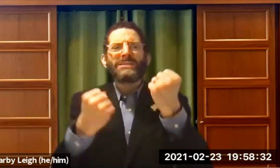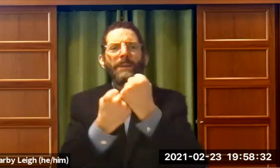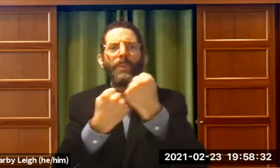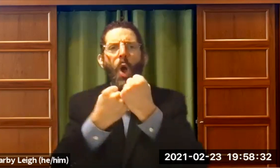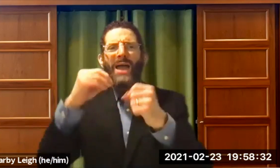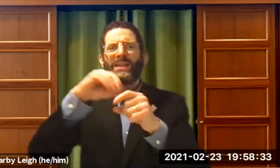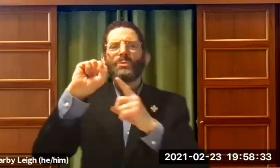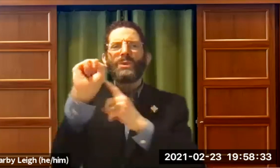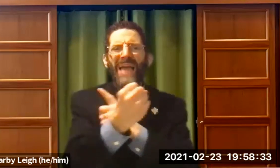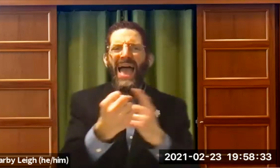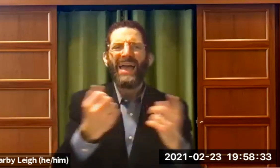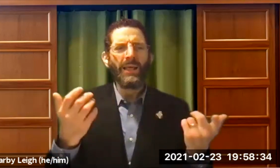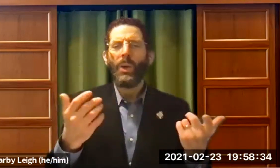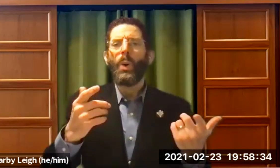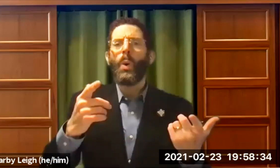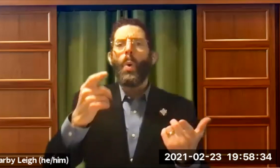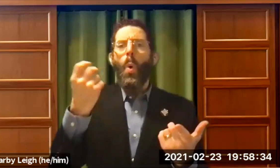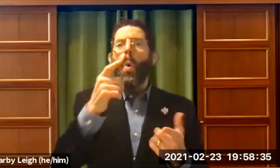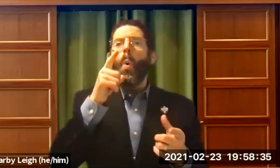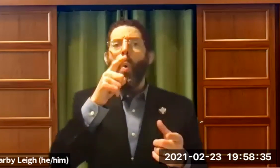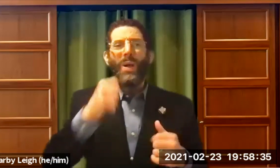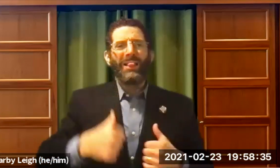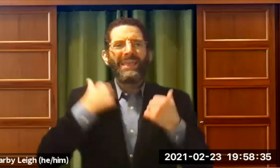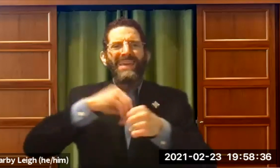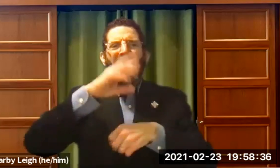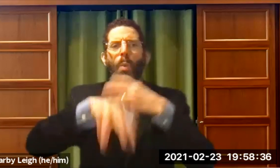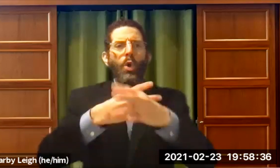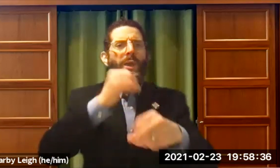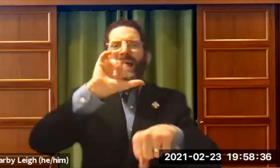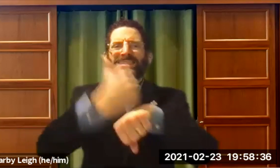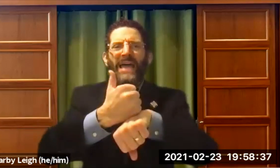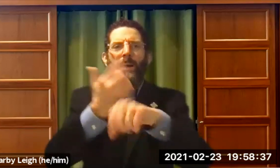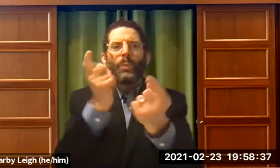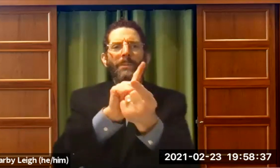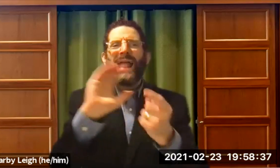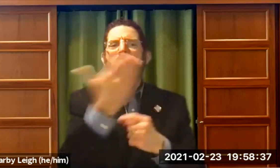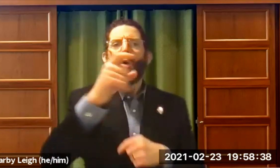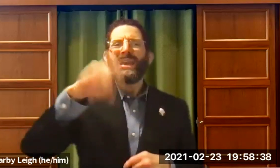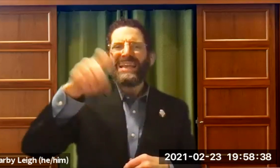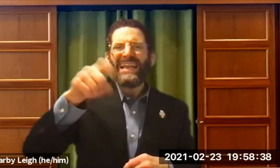They were supposed to support me. They were supposed to give me more support in that situation. You know, who lives